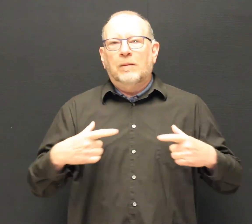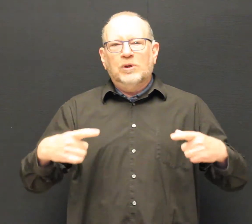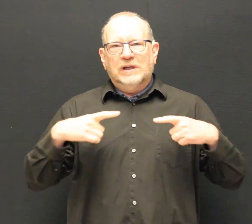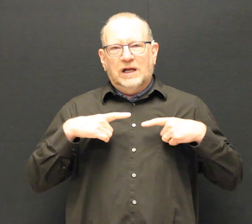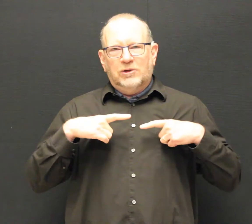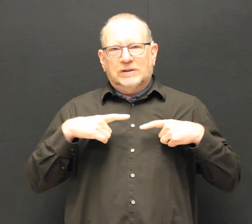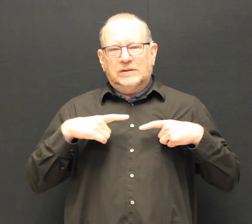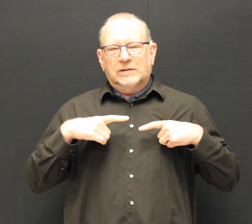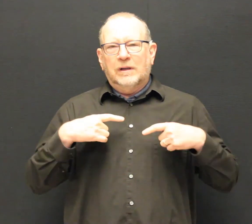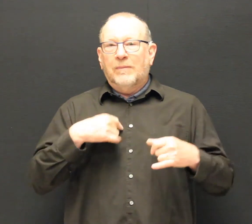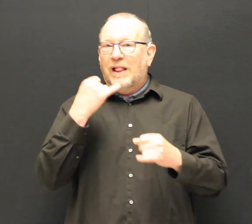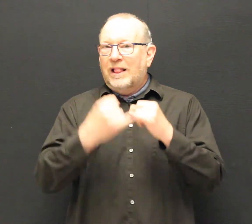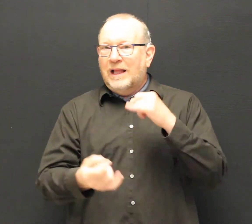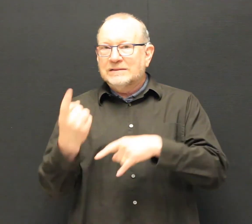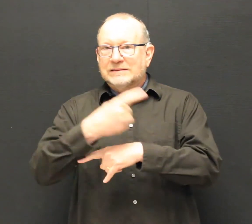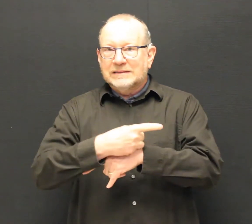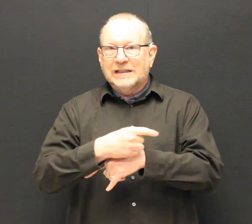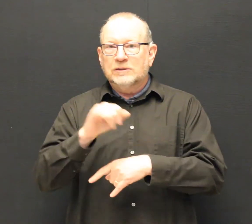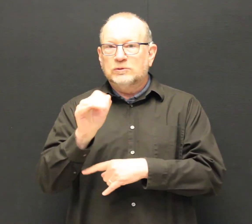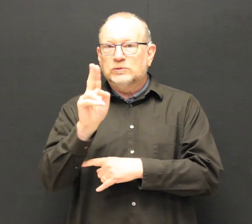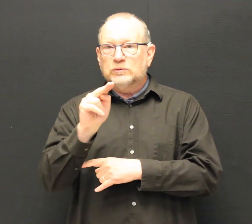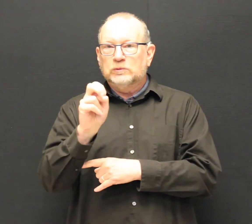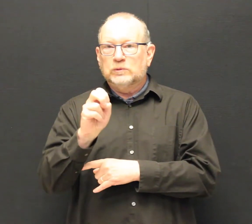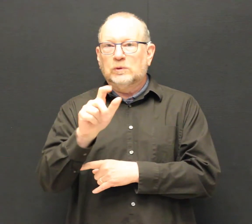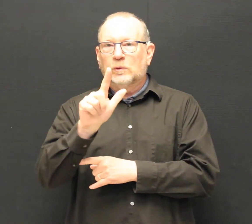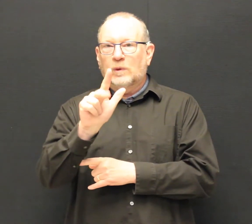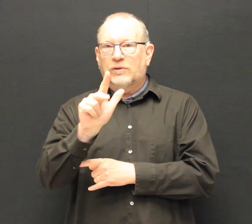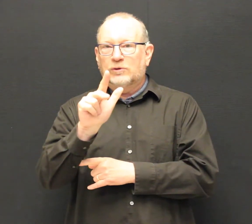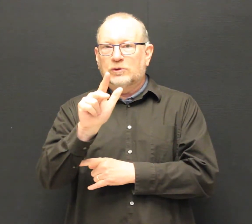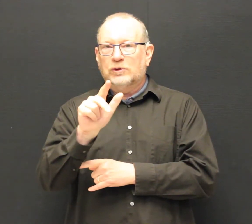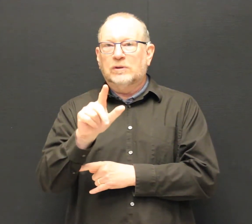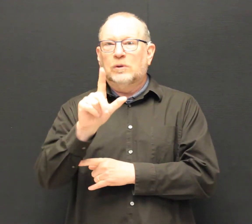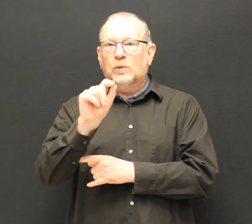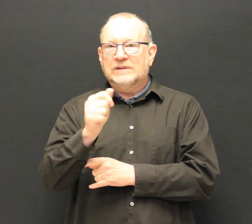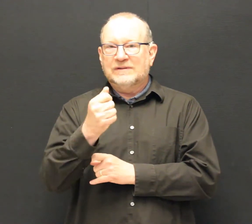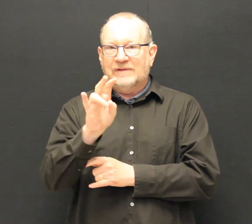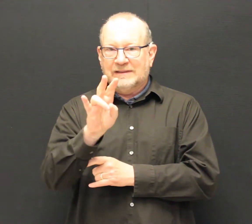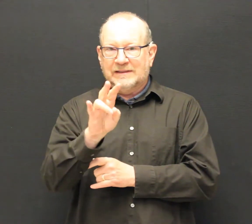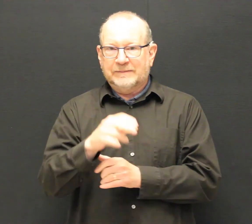and my last day in the office is June 23, 2017.